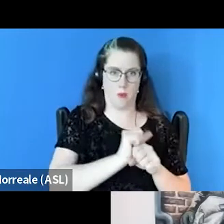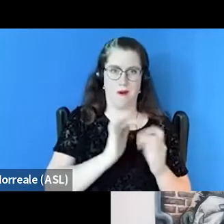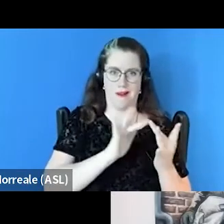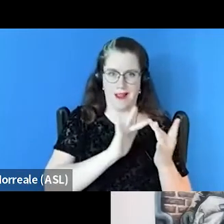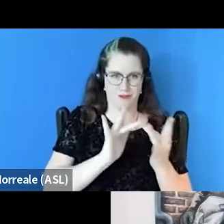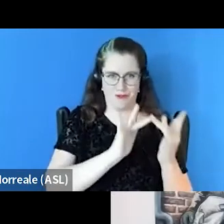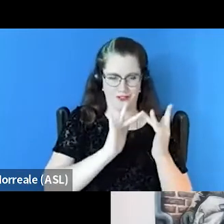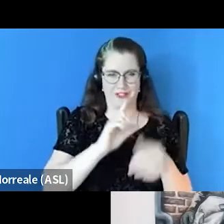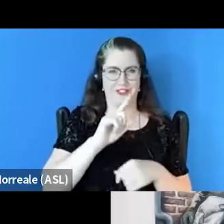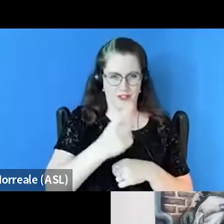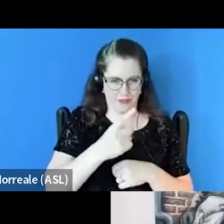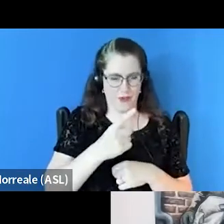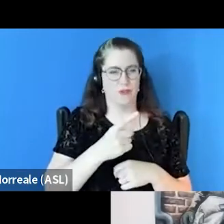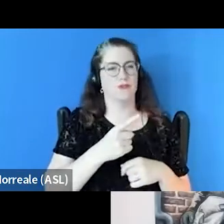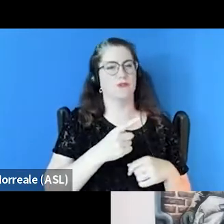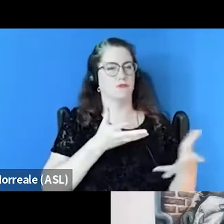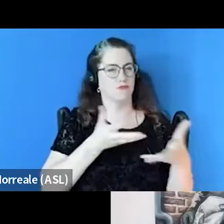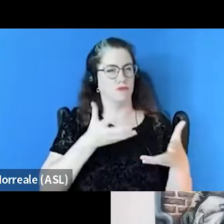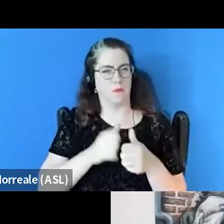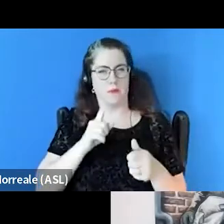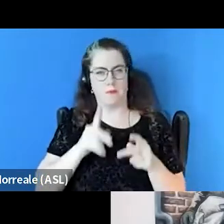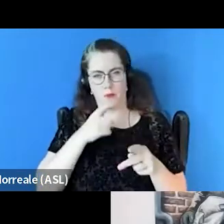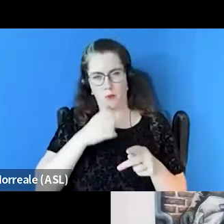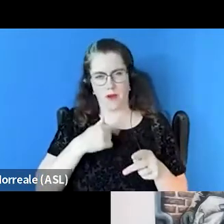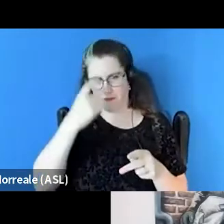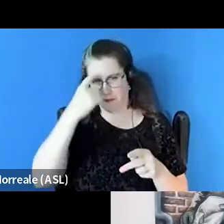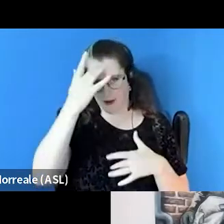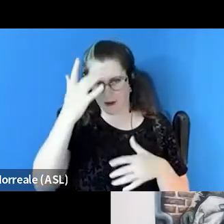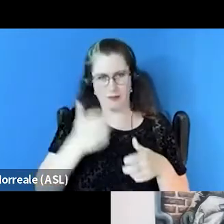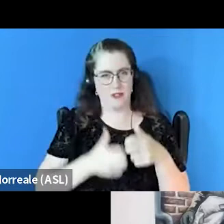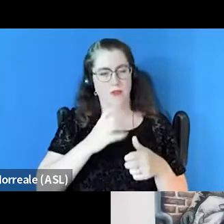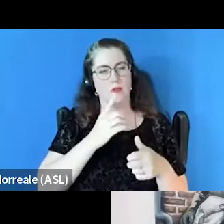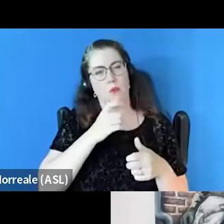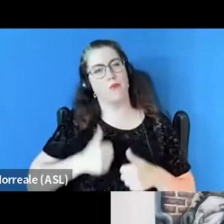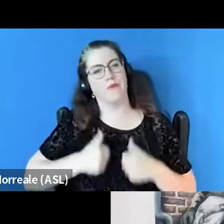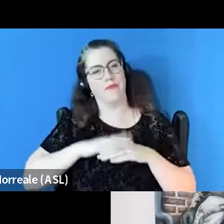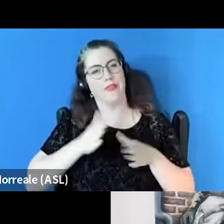working with people with mental health issues and others that were living on the streets of our cities.